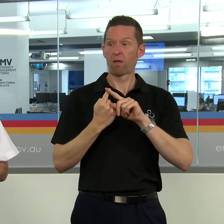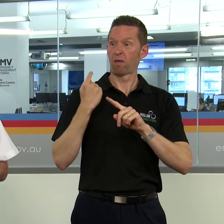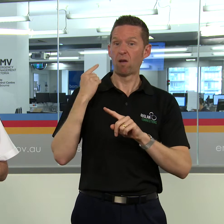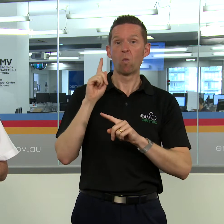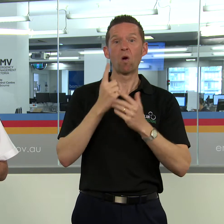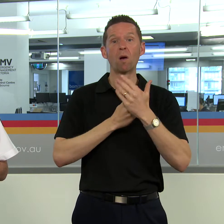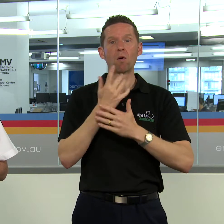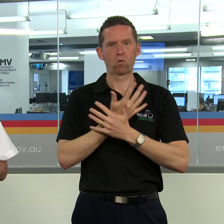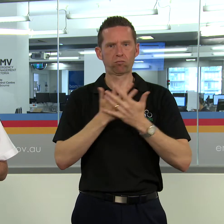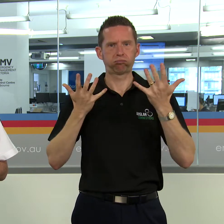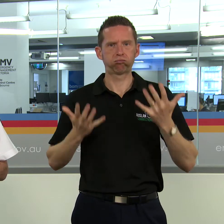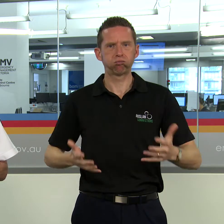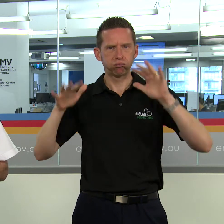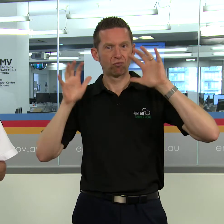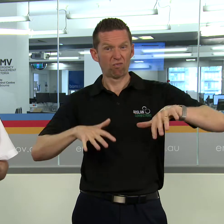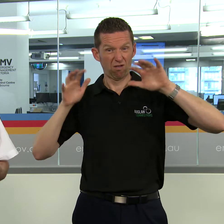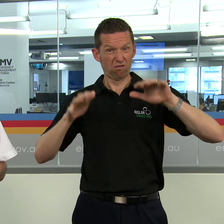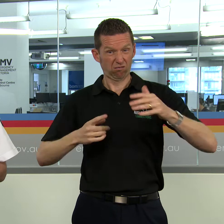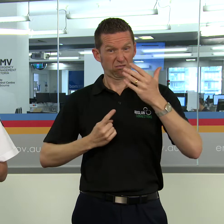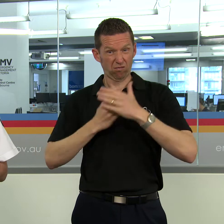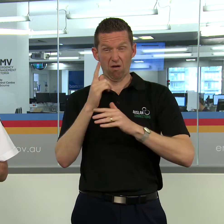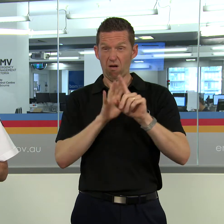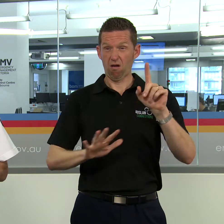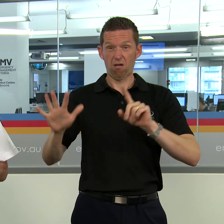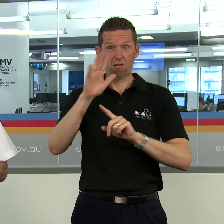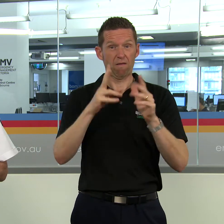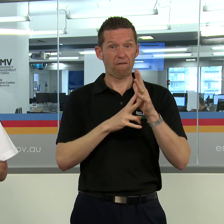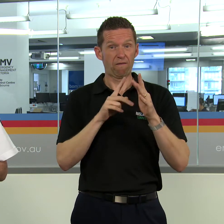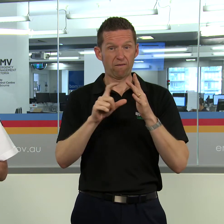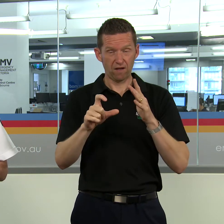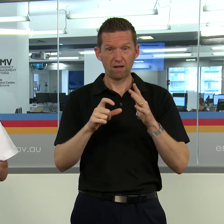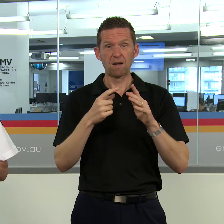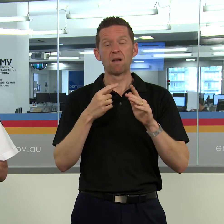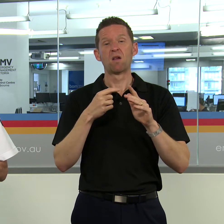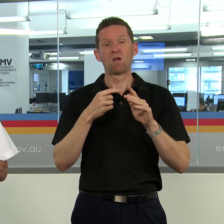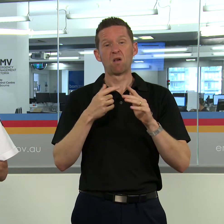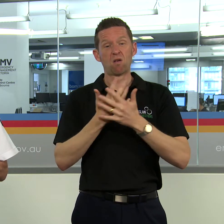significant rain across most of the state and in some parts of the state rain that is